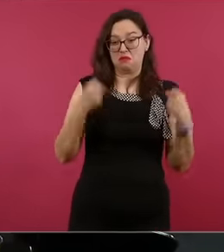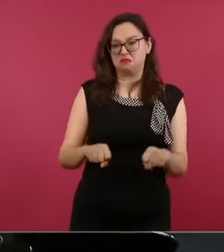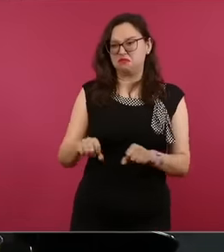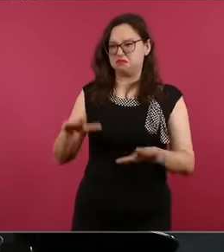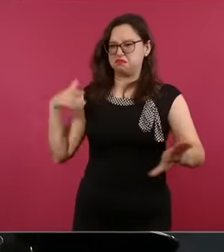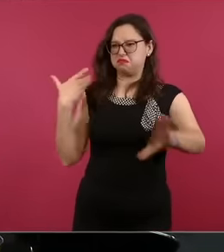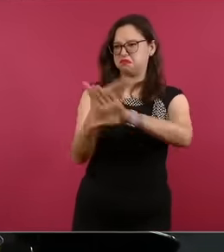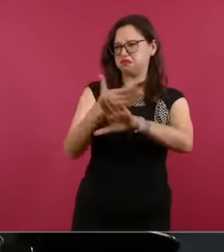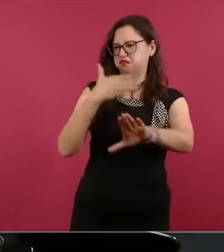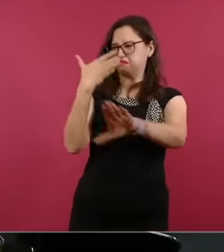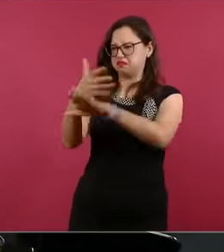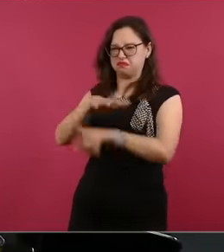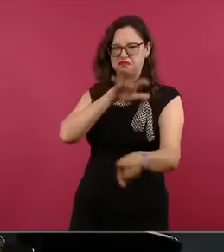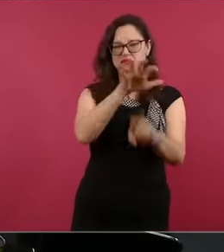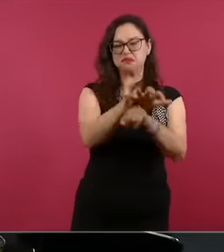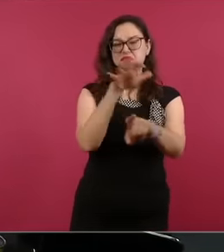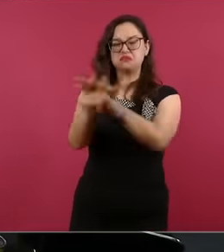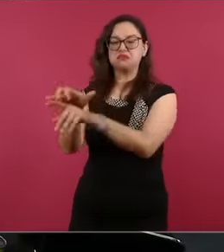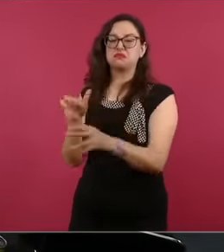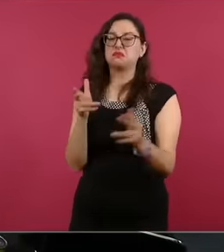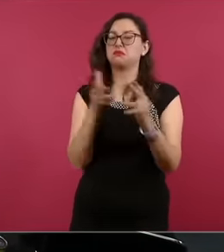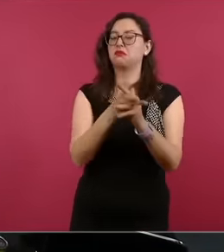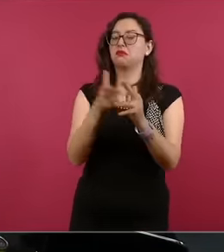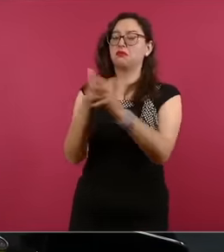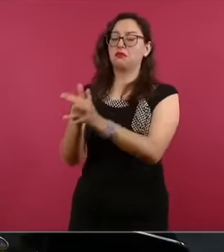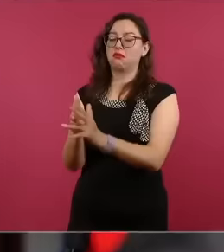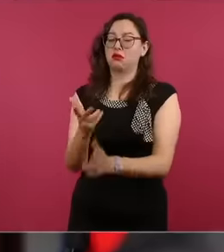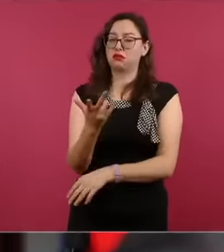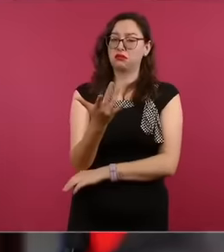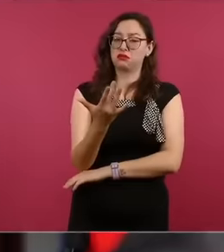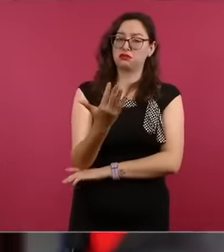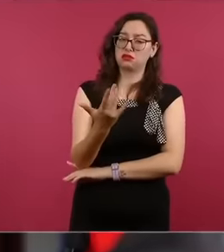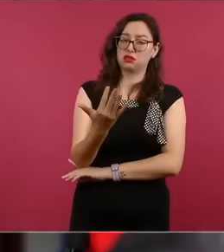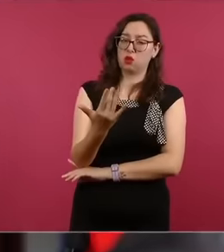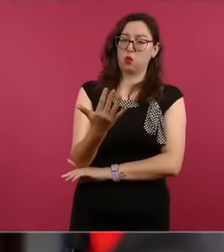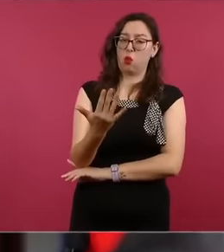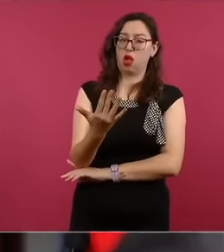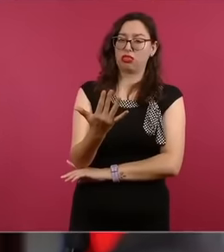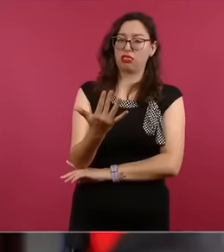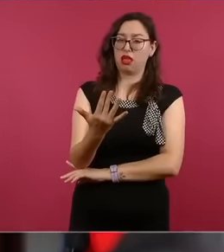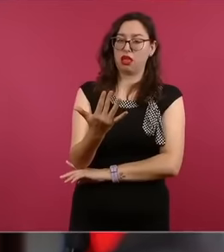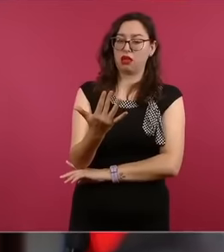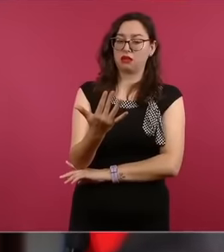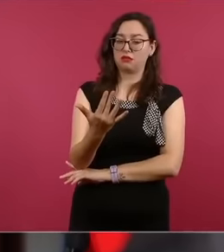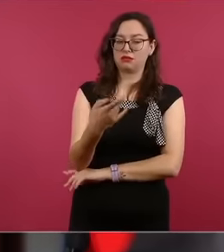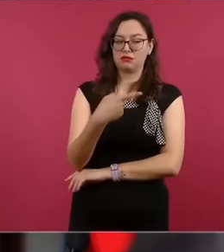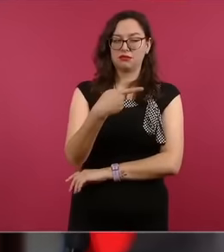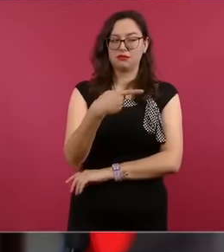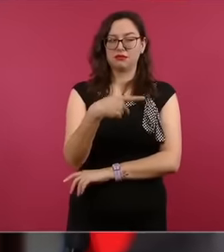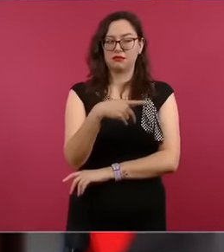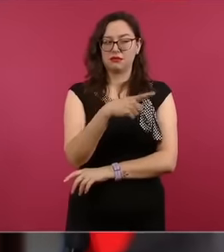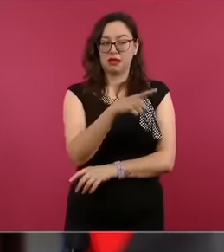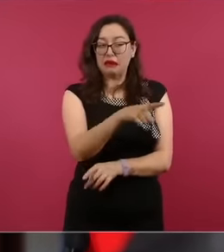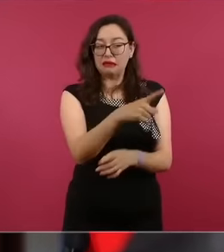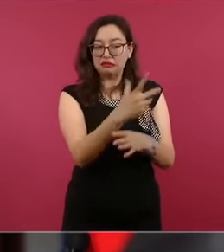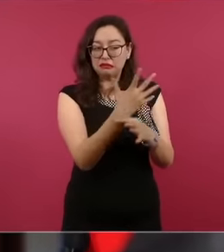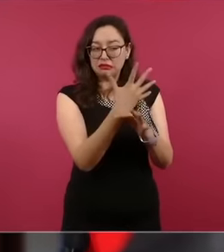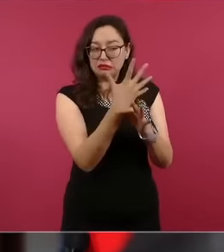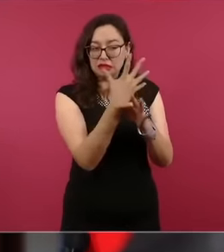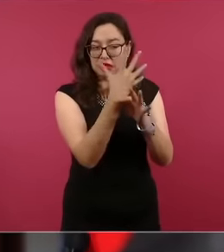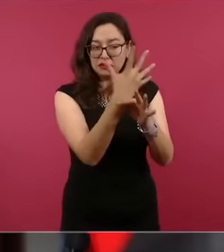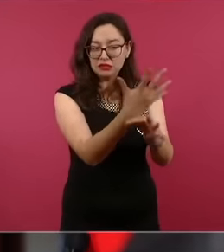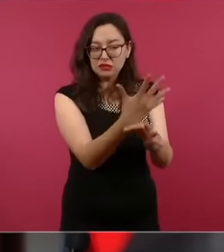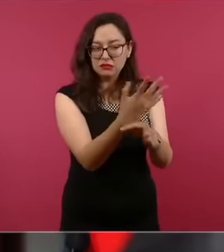dead, unofficially 80 Dead, but we who have been on the ground broadcasting the marches live